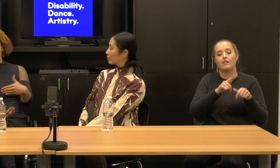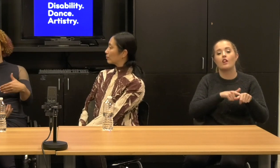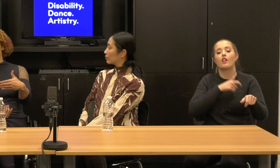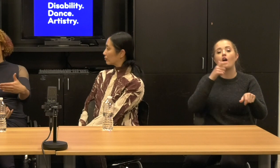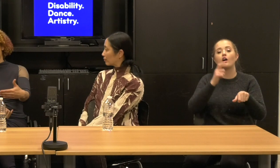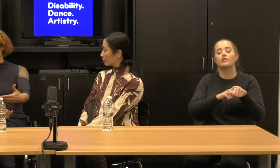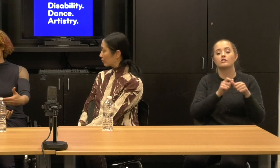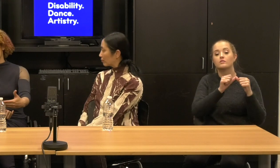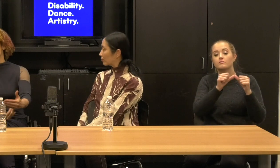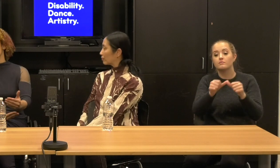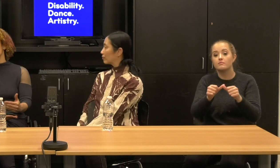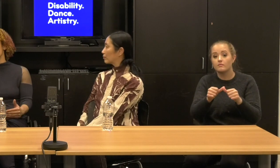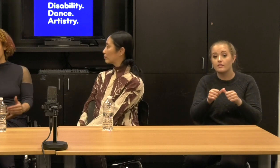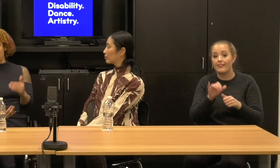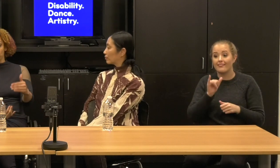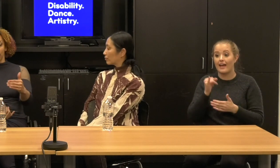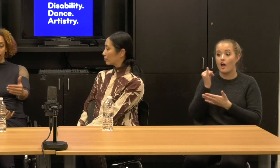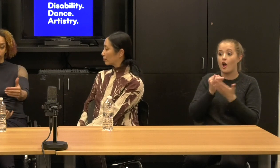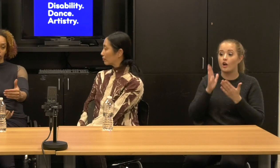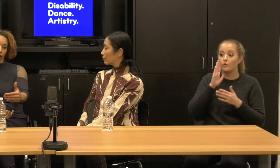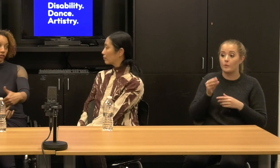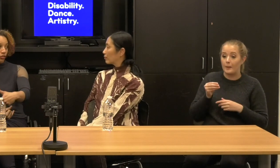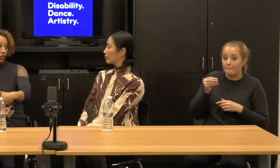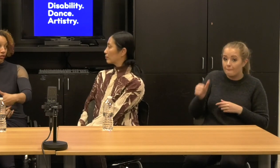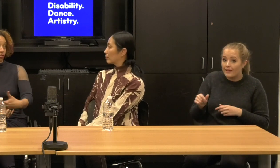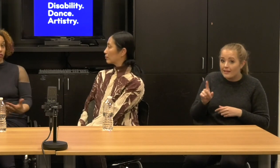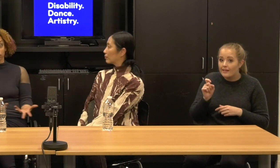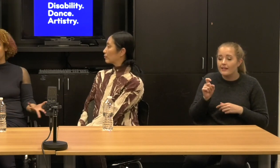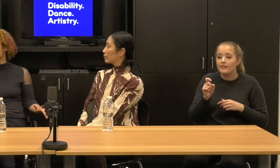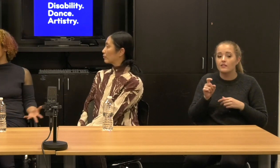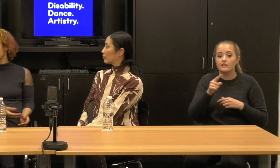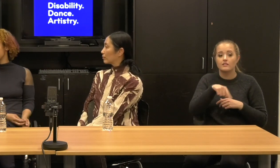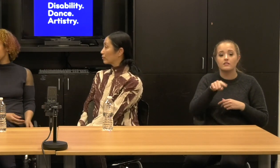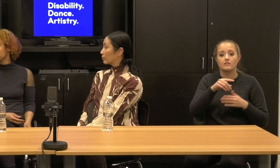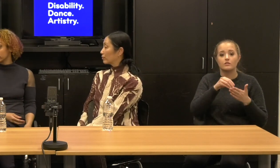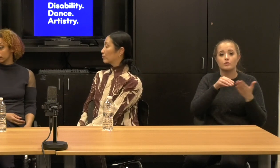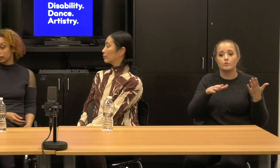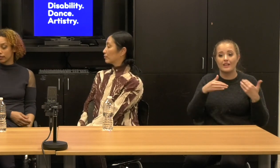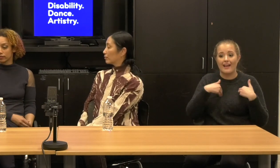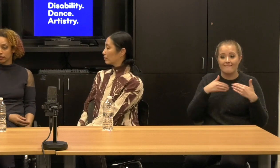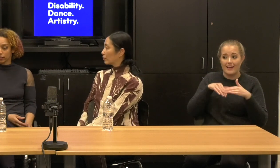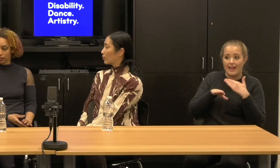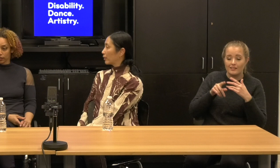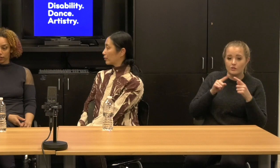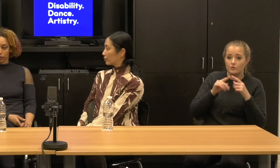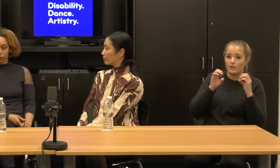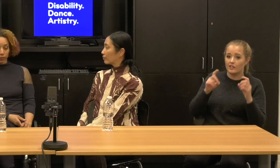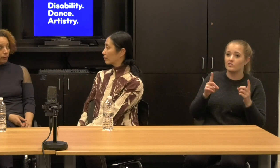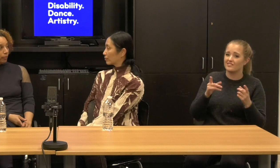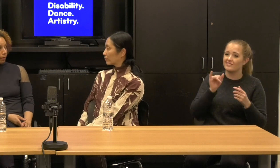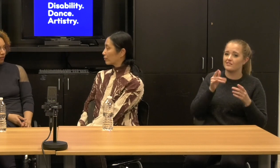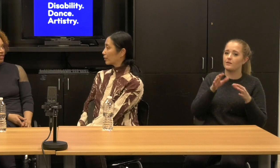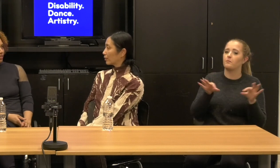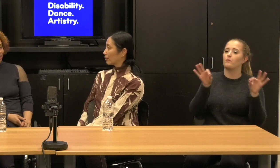and are the students getting equal access to arts education? Yeah. Right. Cool.